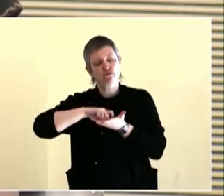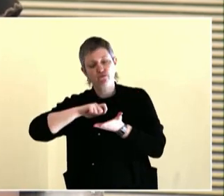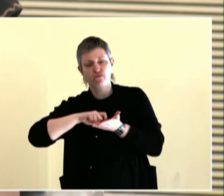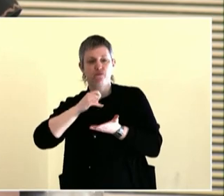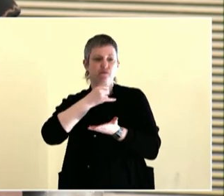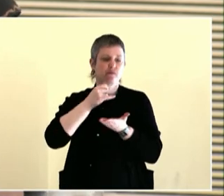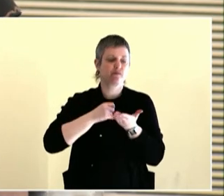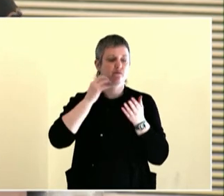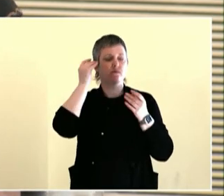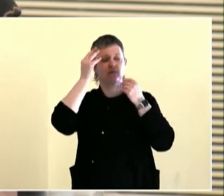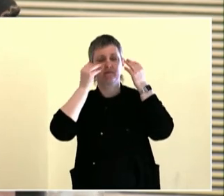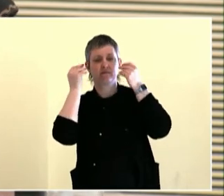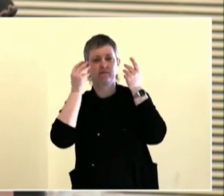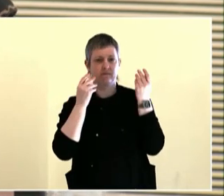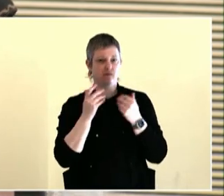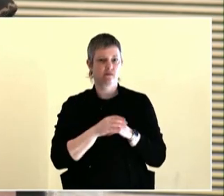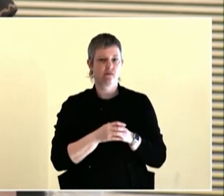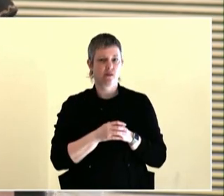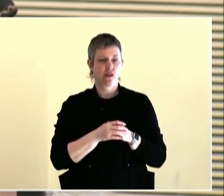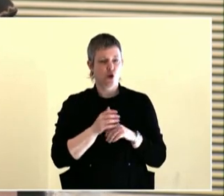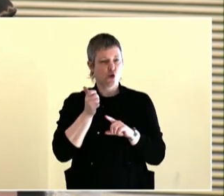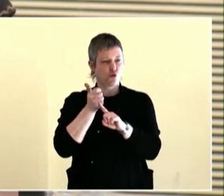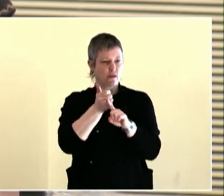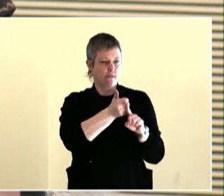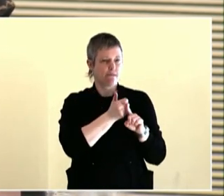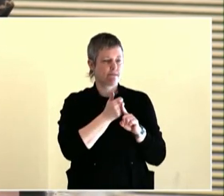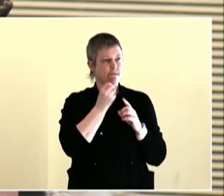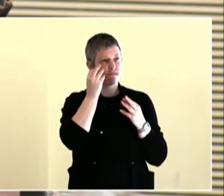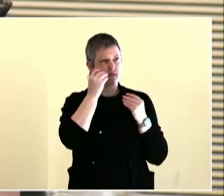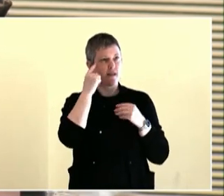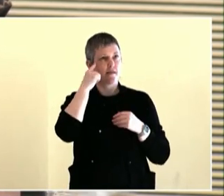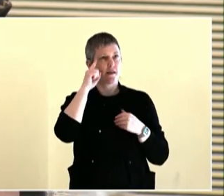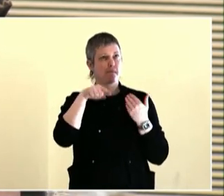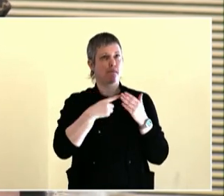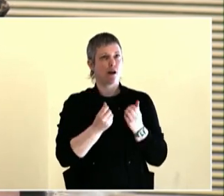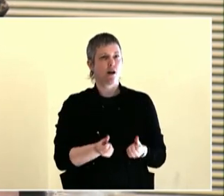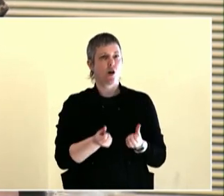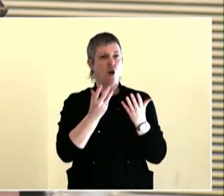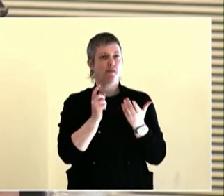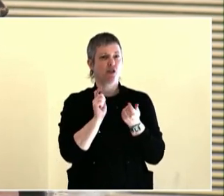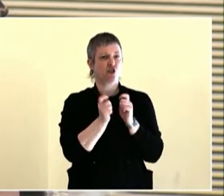about, if you have two people, that's enough for a meeting. Please think about what you've